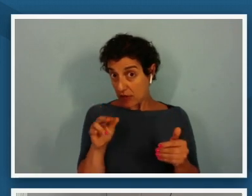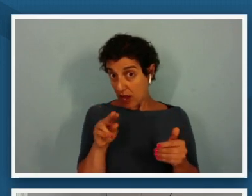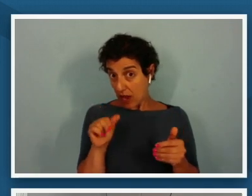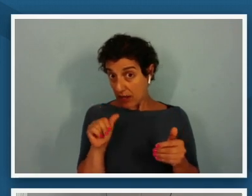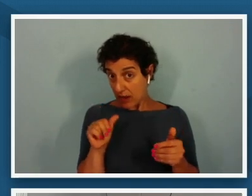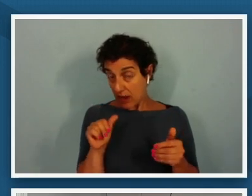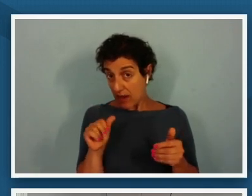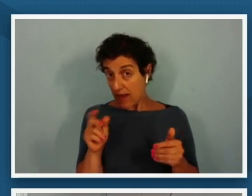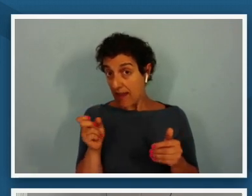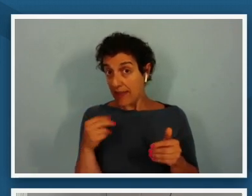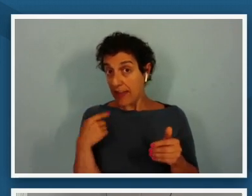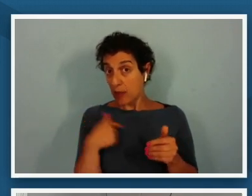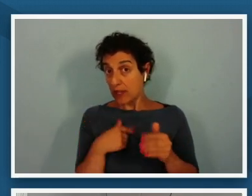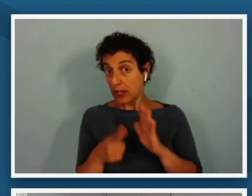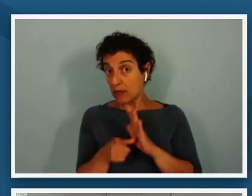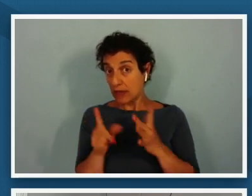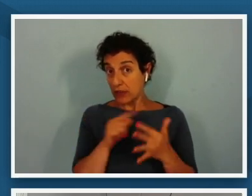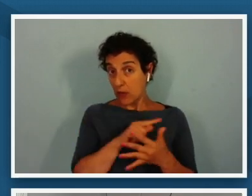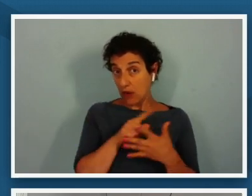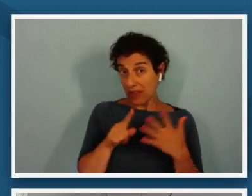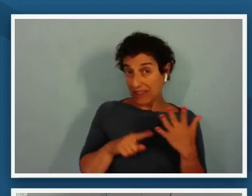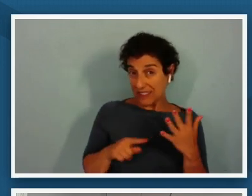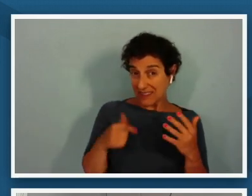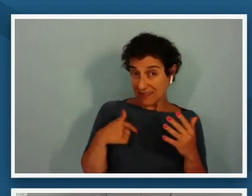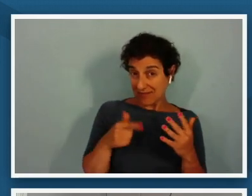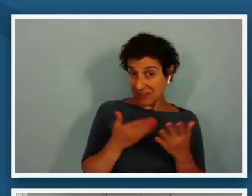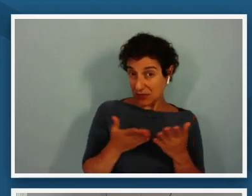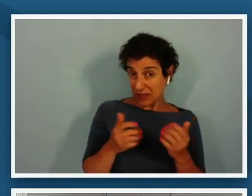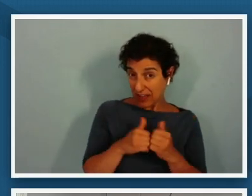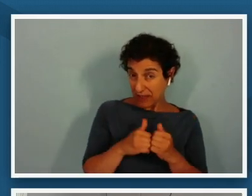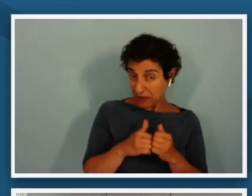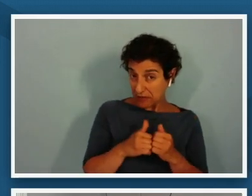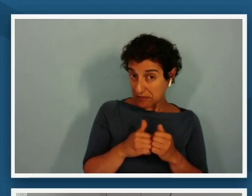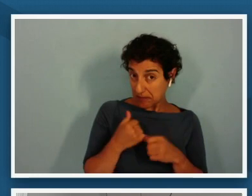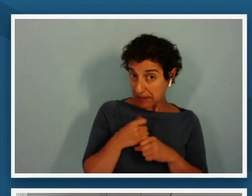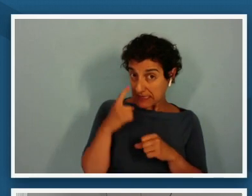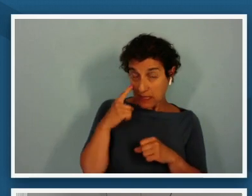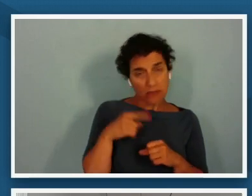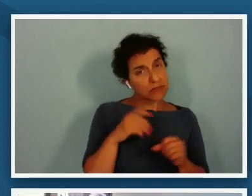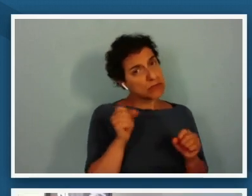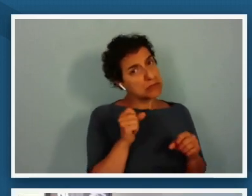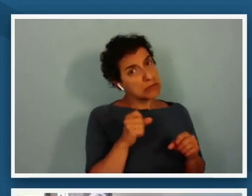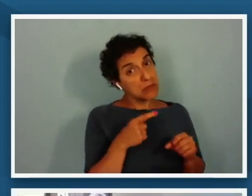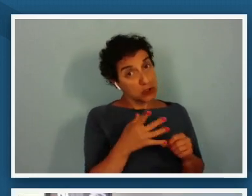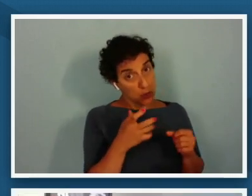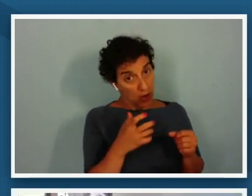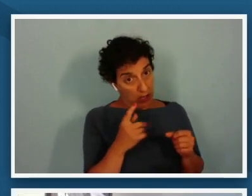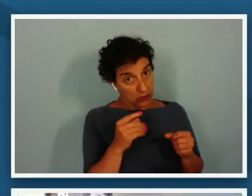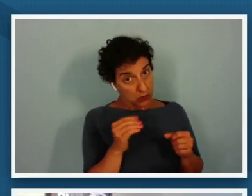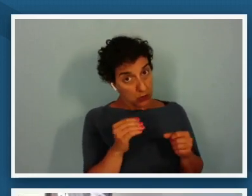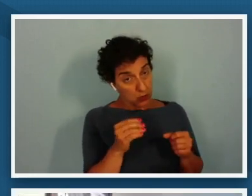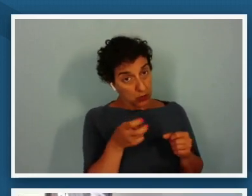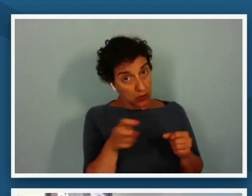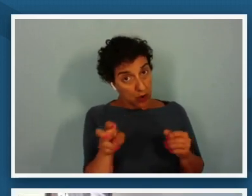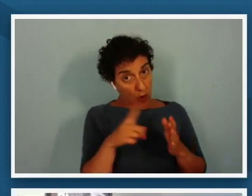together does that make sense sure do you want to you want to go to